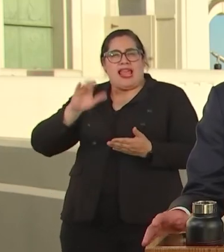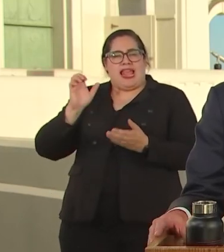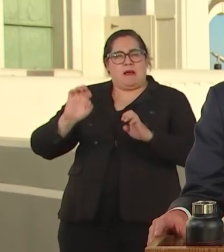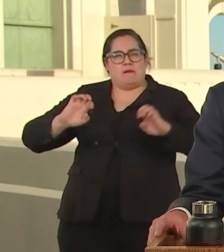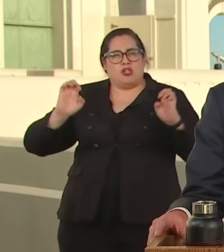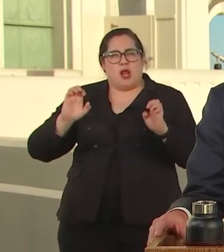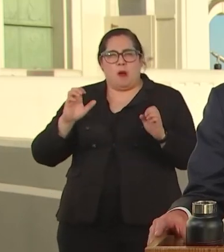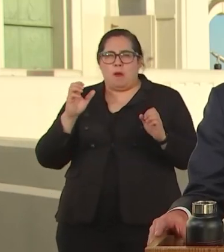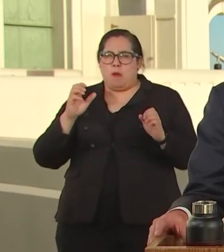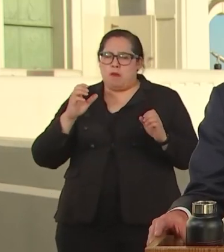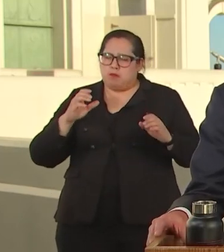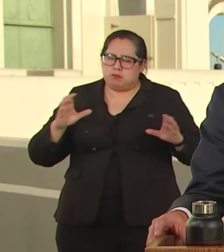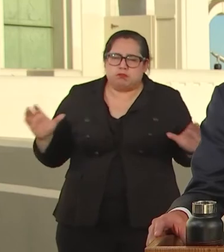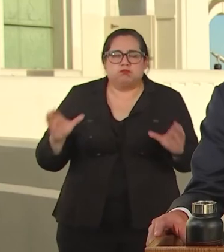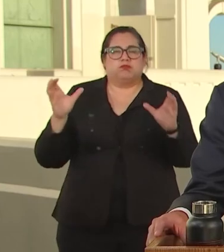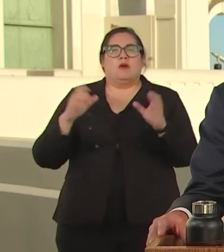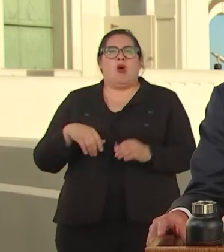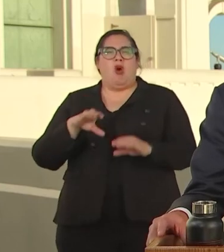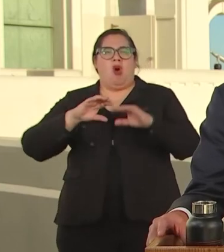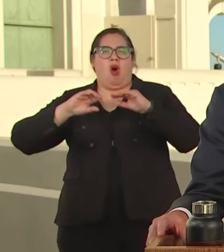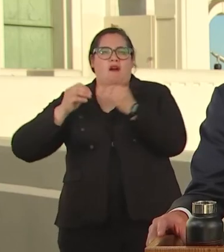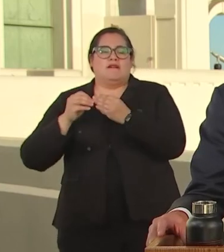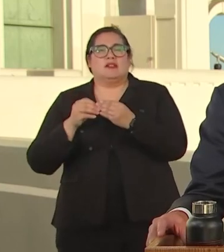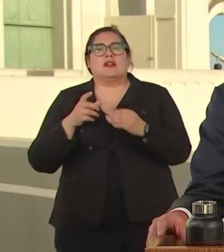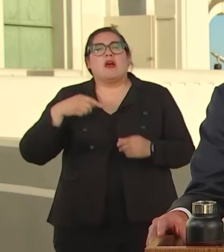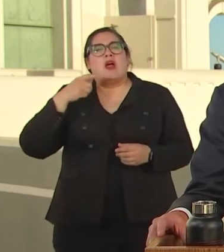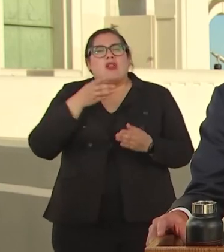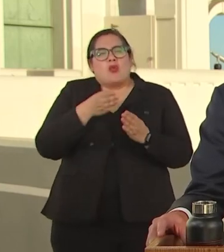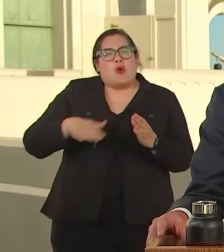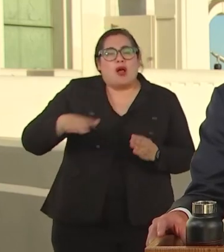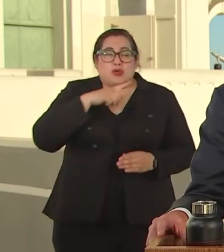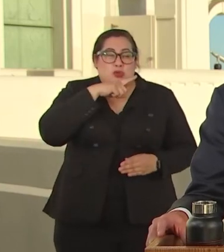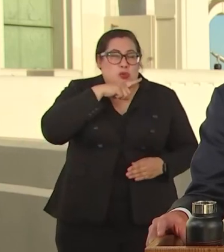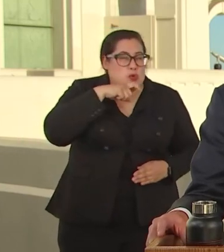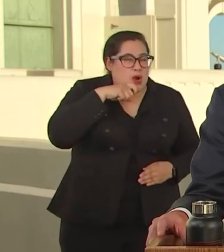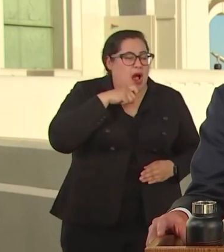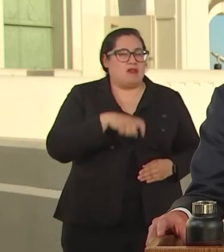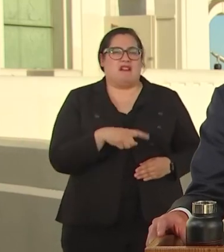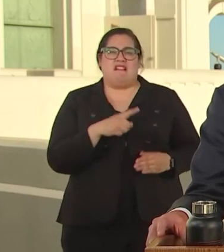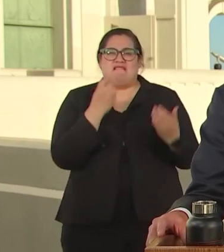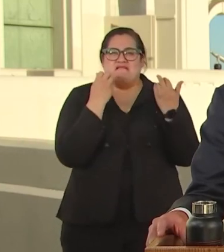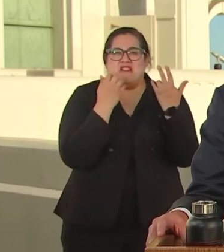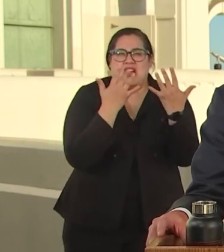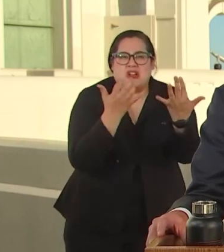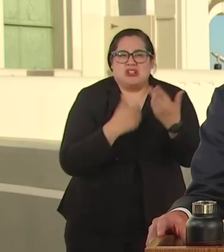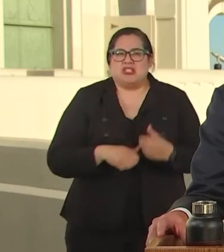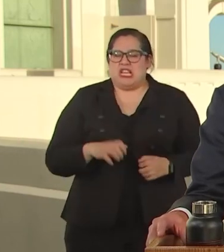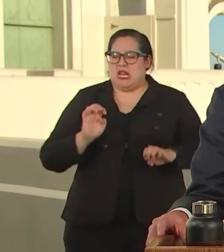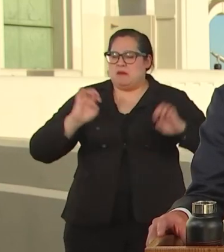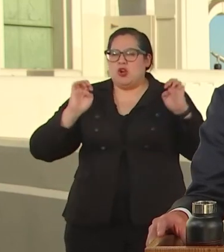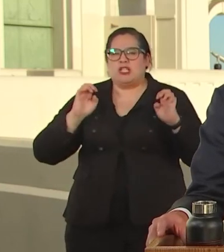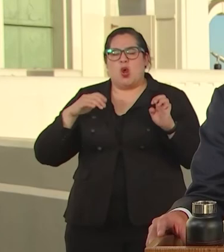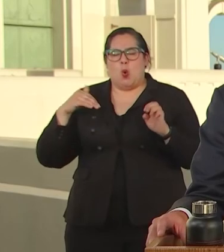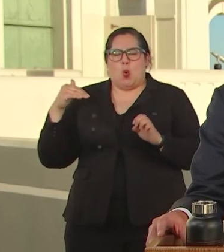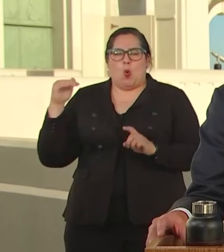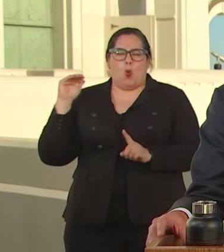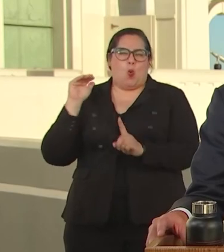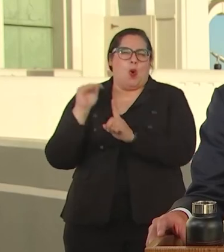BECAUSE RISING TEMPERATURES, REMINDS US THAT THIS IS A MAKE OR BREAK DECADES TO GO BOLD AND